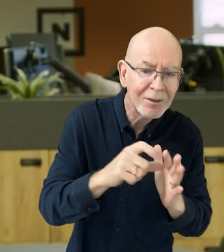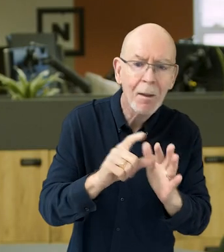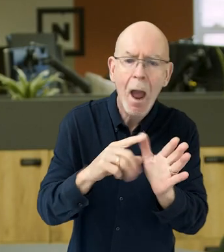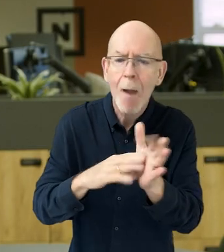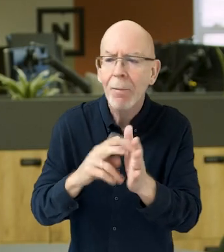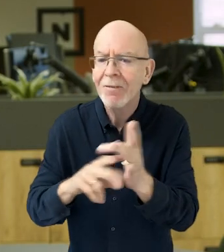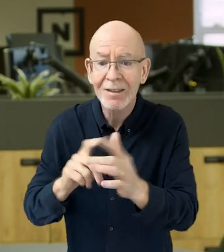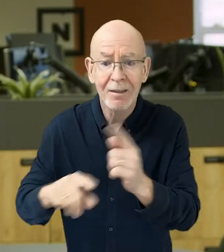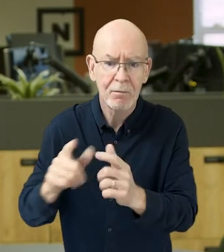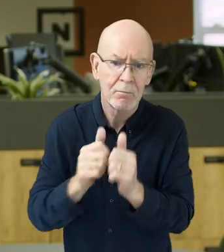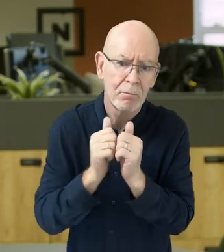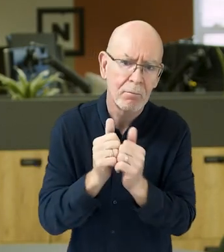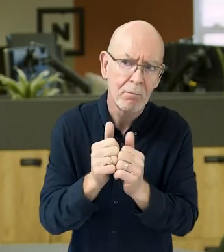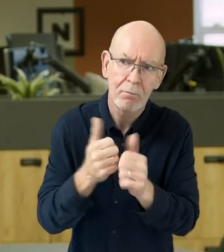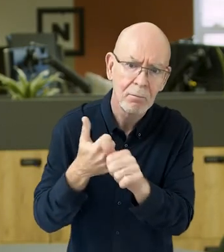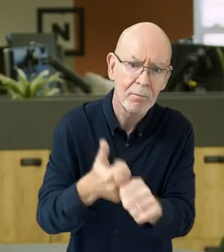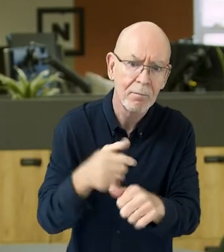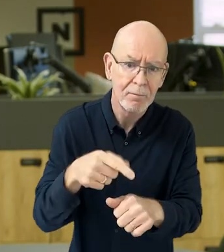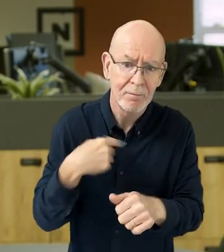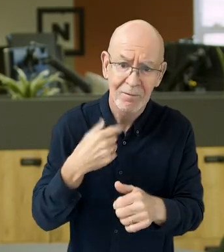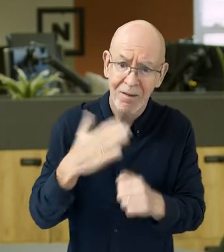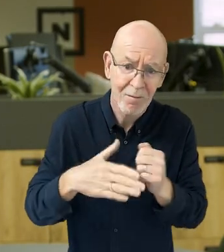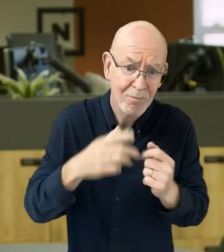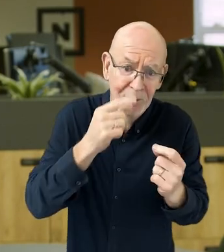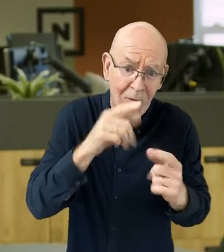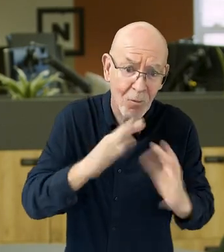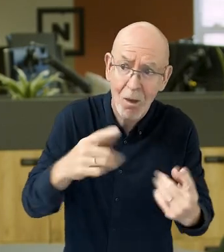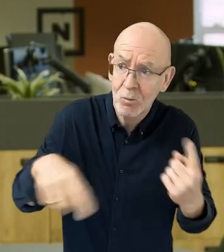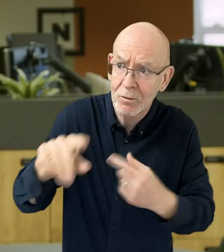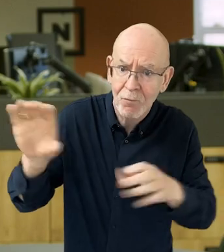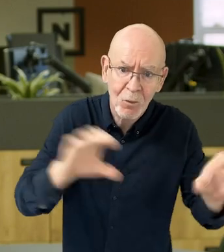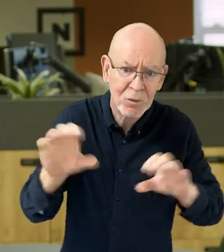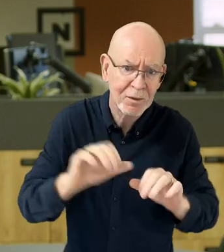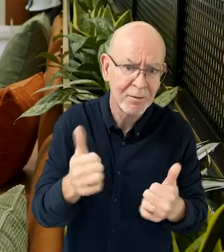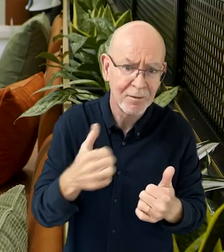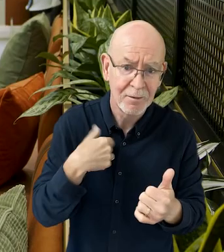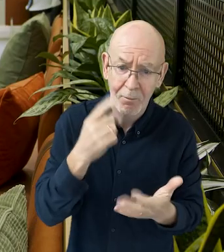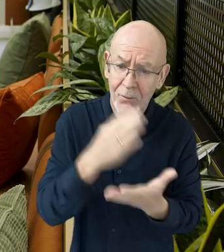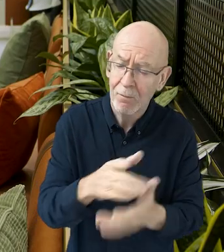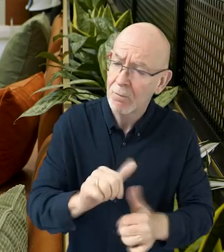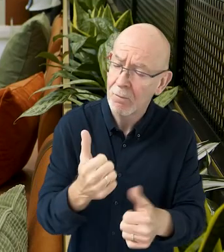and the Amplified Publishing programme has been invaluable in this. We would never have set out on this journey without the funding. I believe it's a great product,